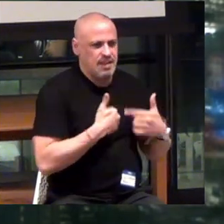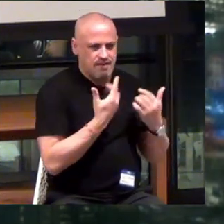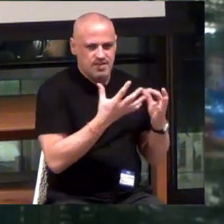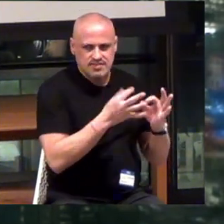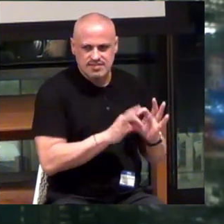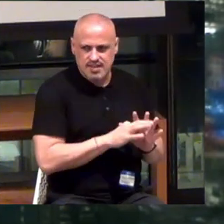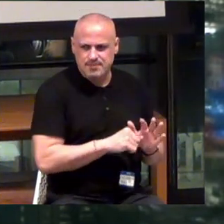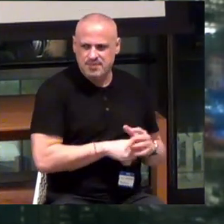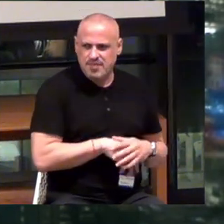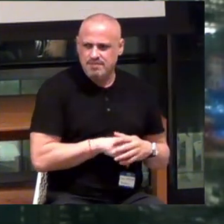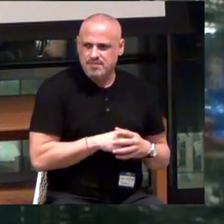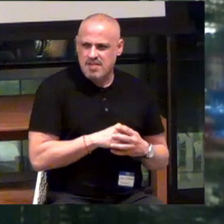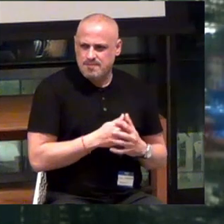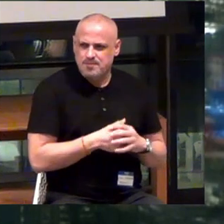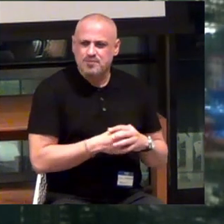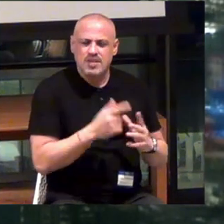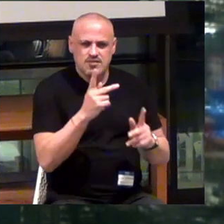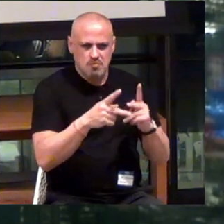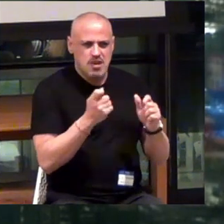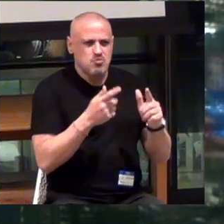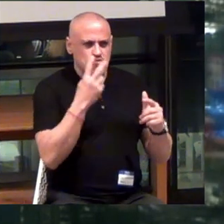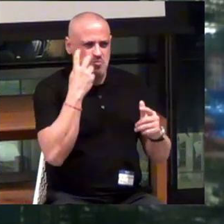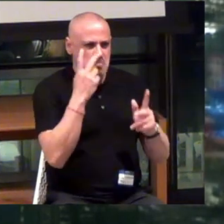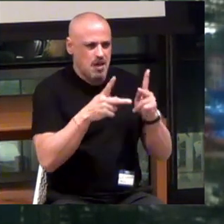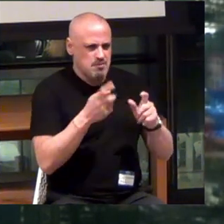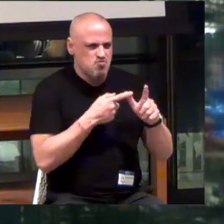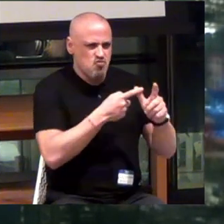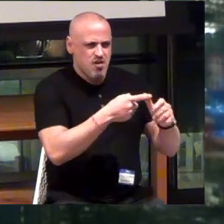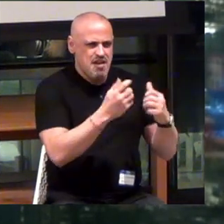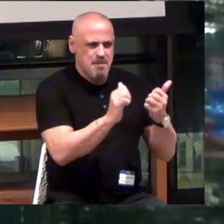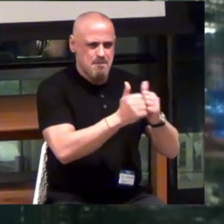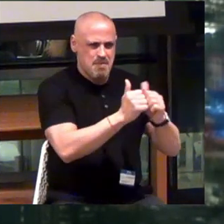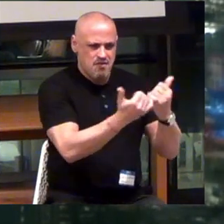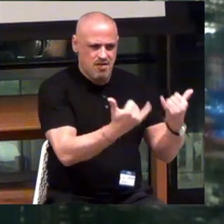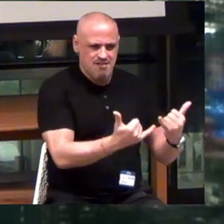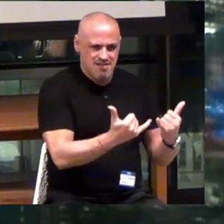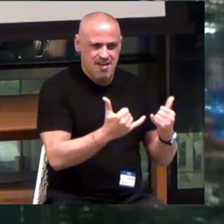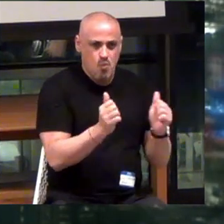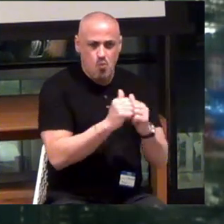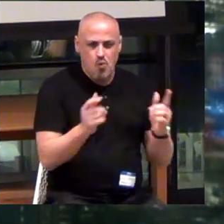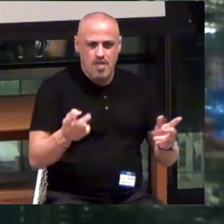We did that. I forgot to say. We let the first person who was blind run a marathon without sighted assistance.